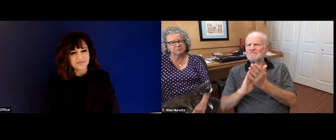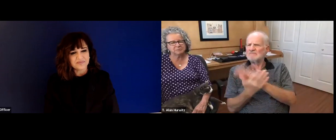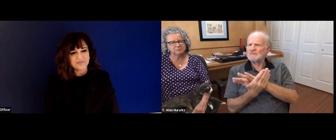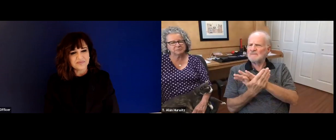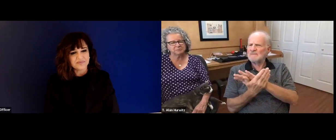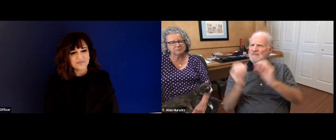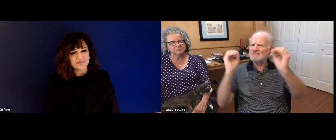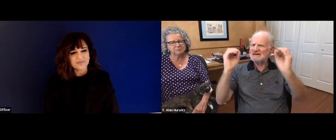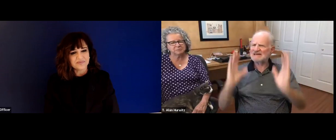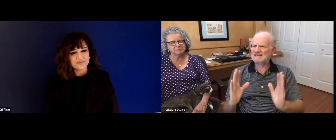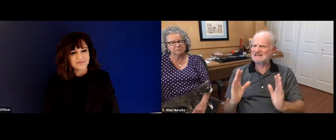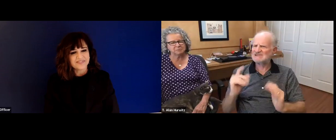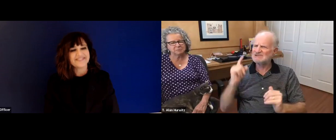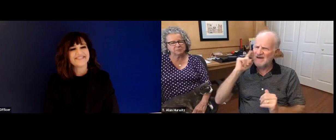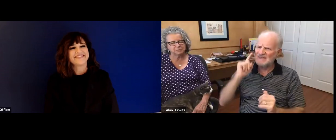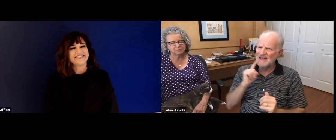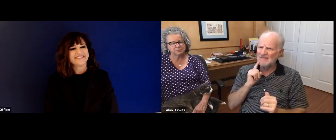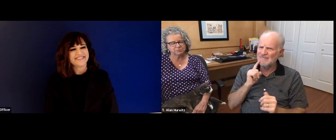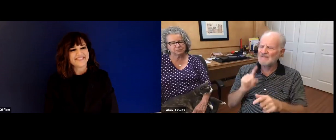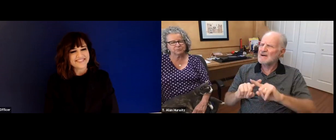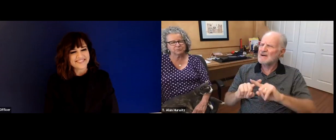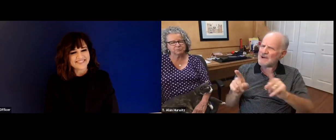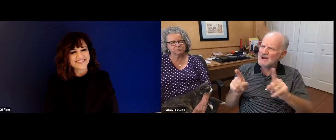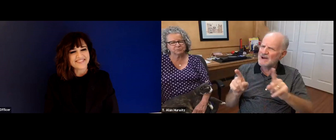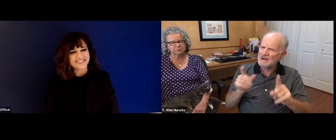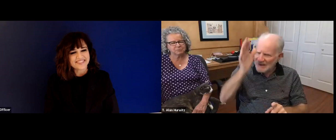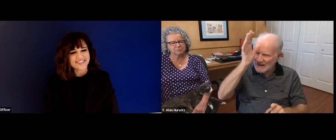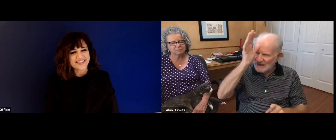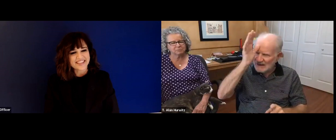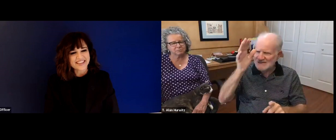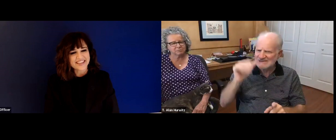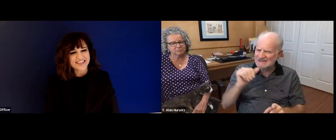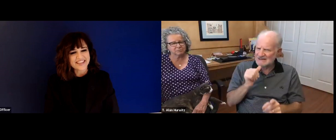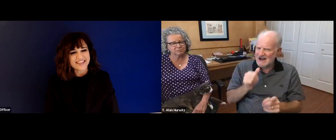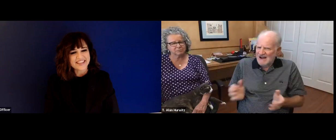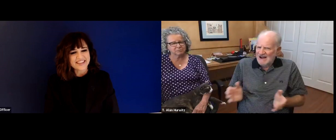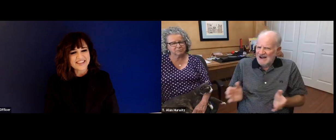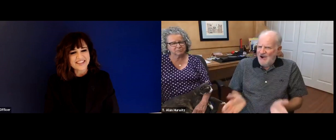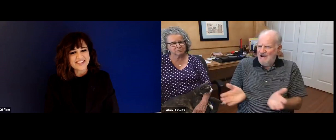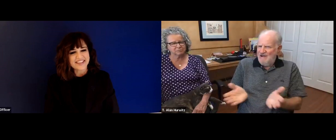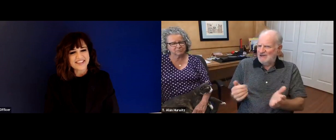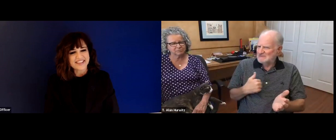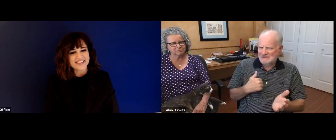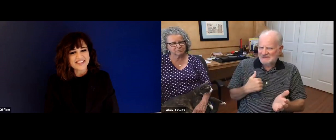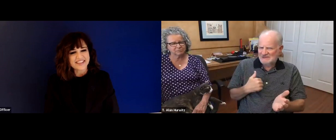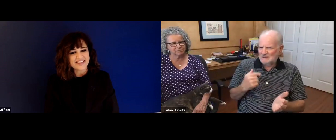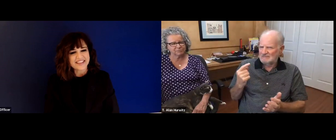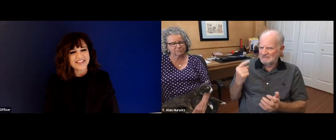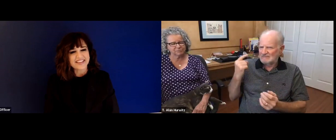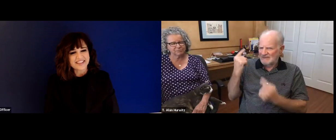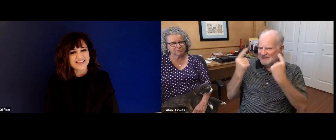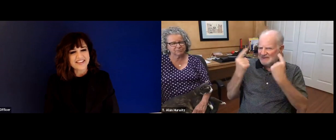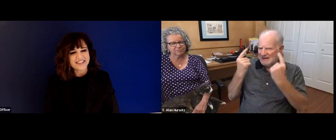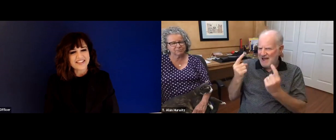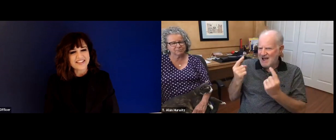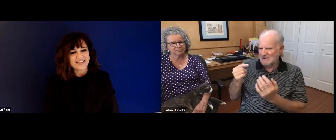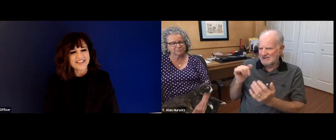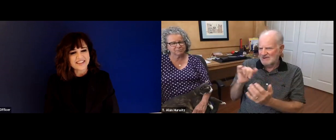Special Education was what I did sort of later in higher ed, but when I was a young boy, I always dreamed of becoming a teacher, a